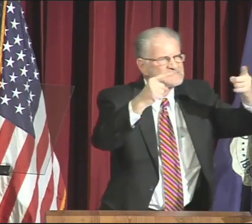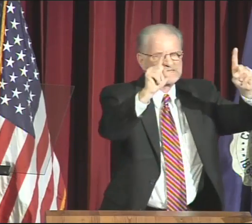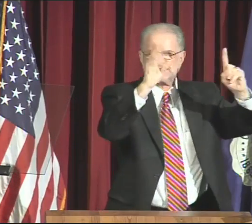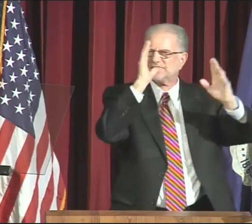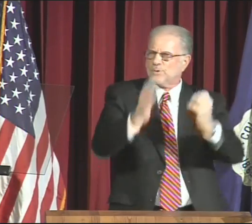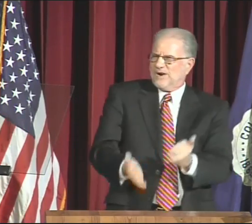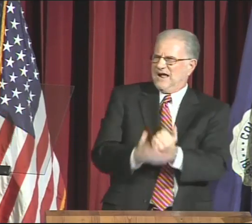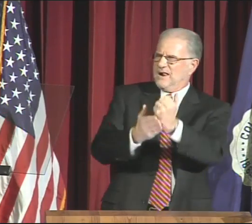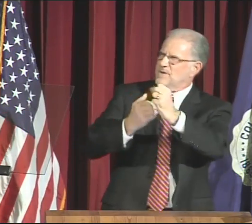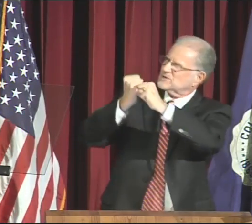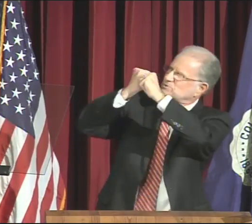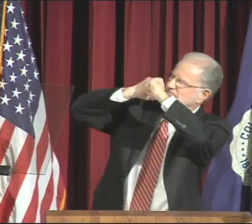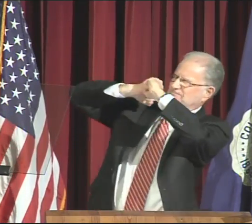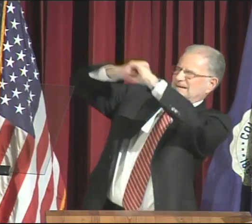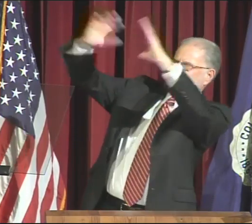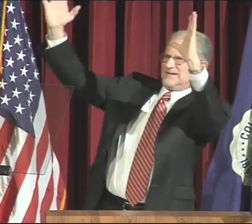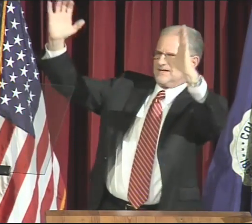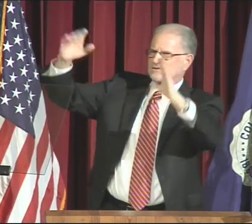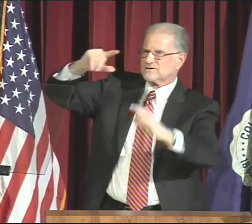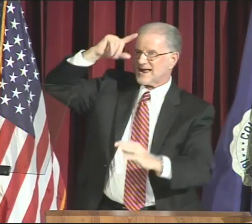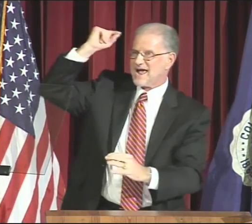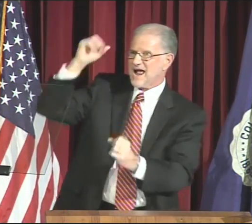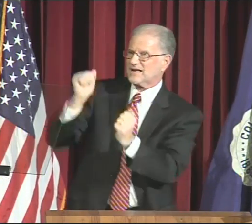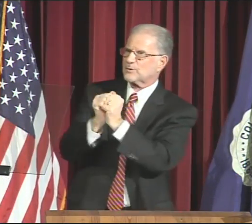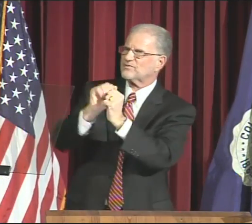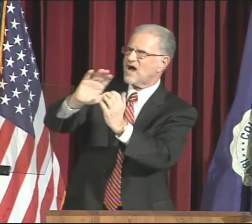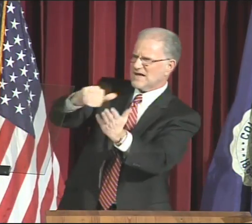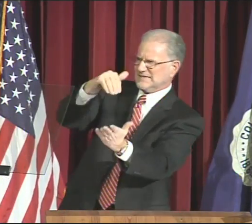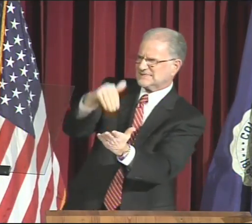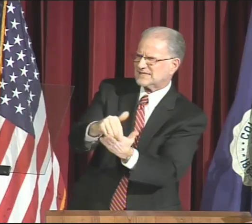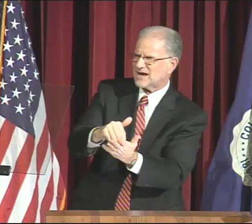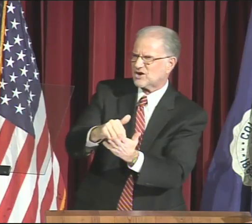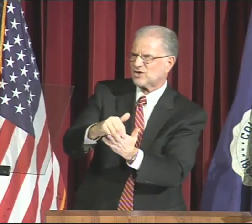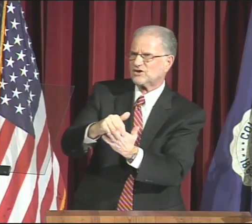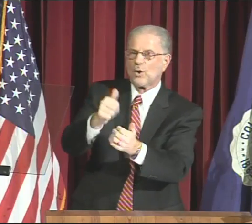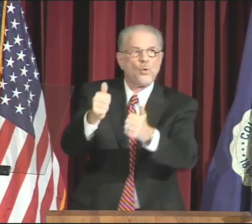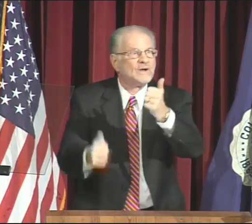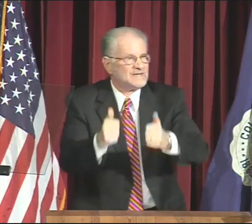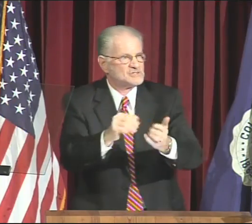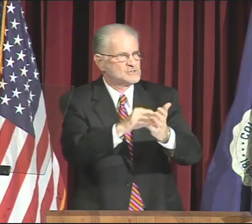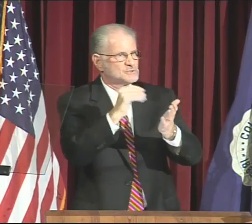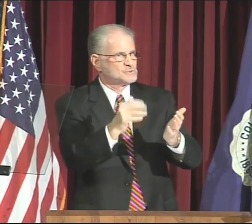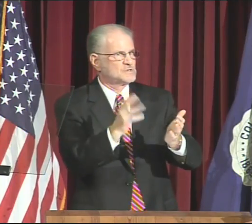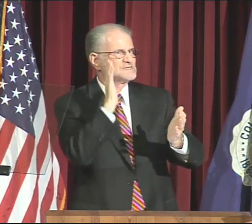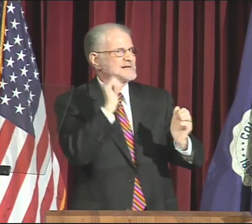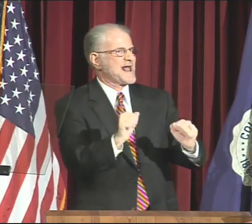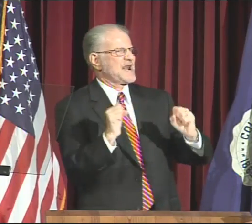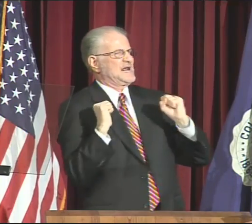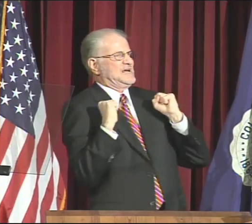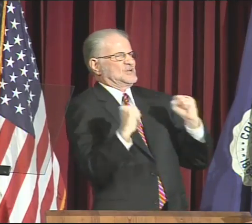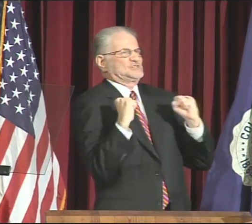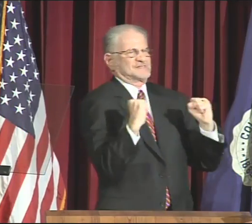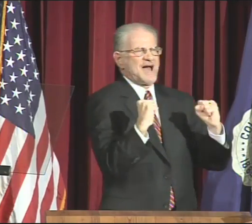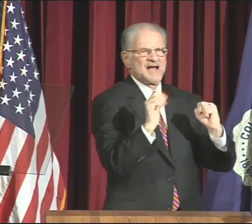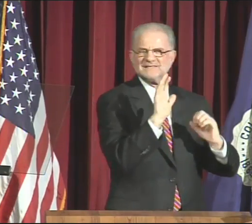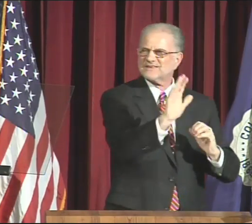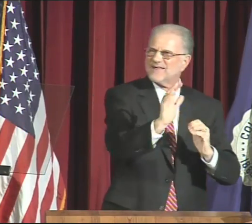Student success will help us envision Gallaudet with a center